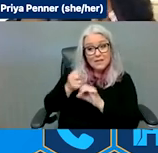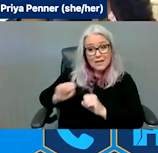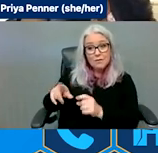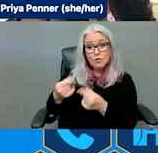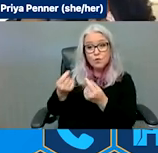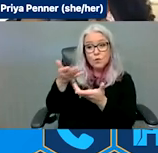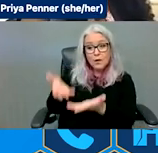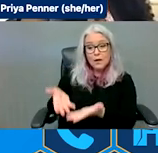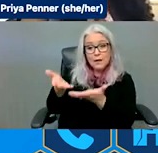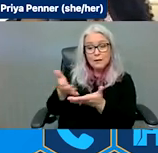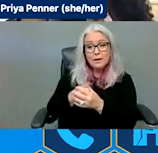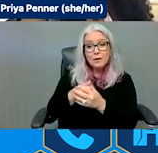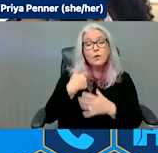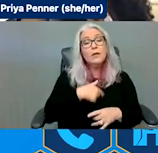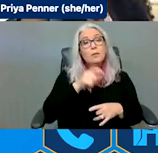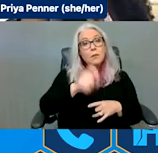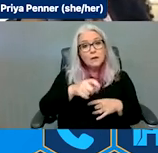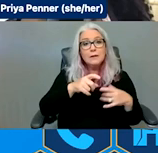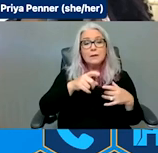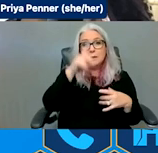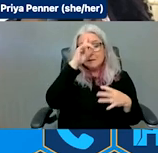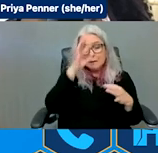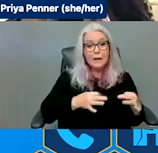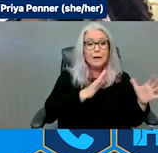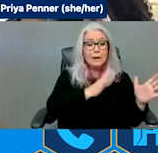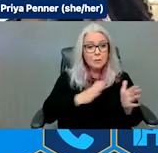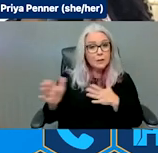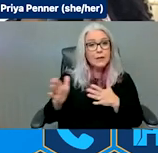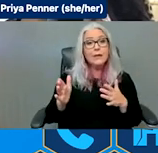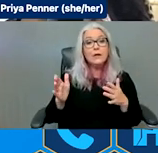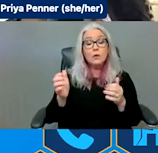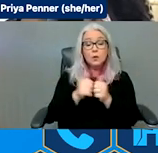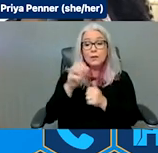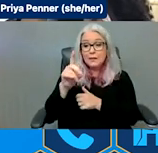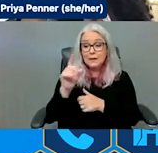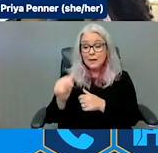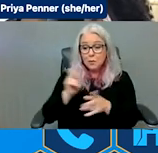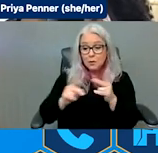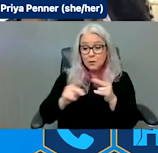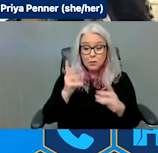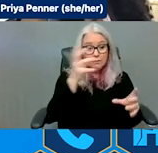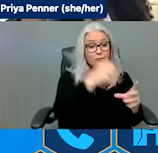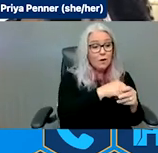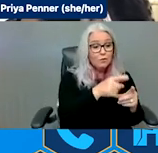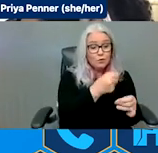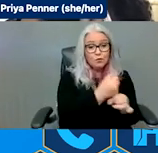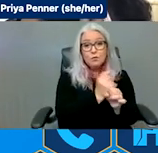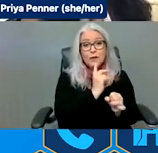and plan with disabled people to ensure that these plans and processes are in place. Again,